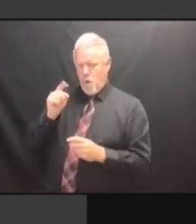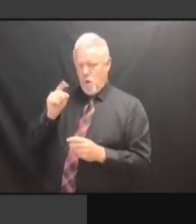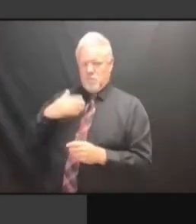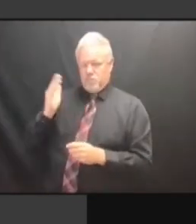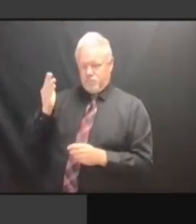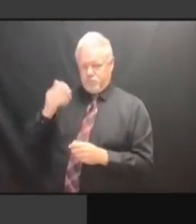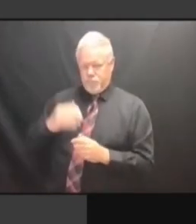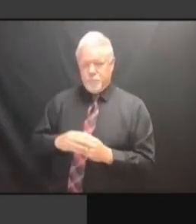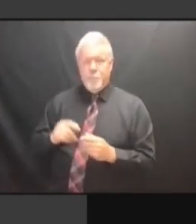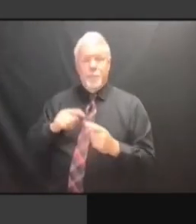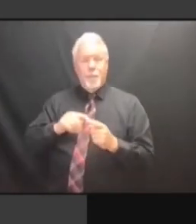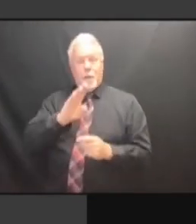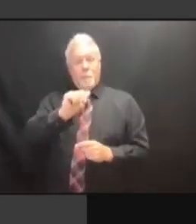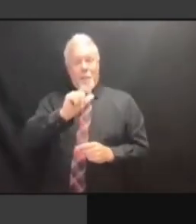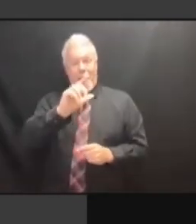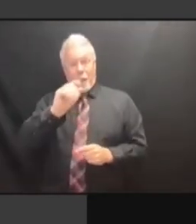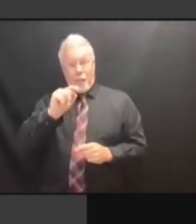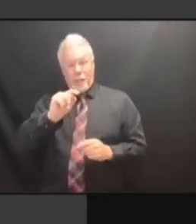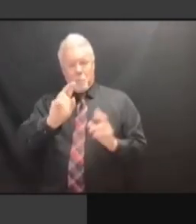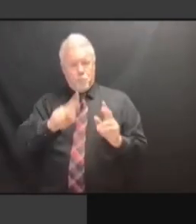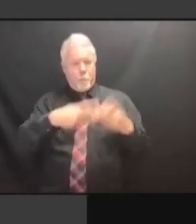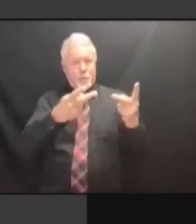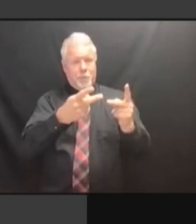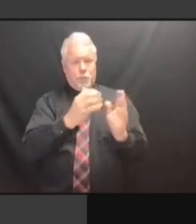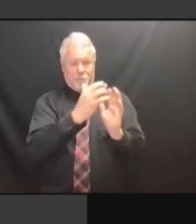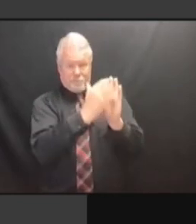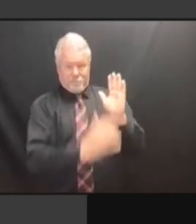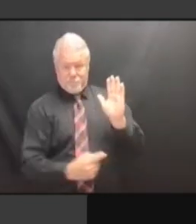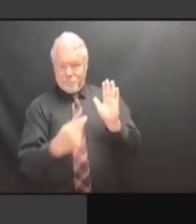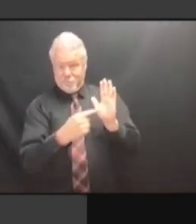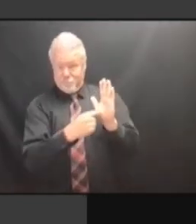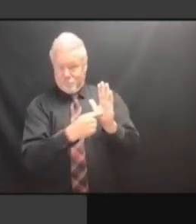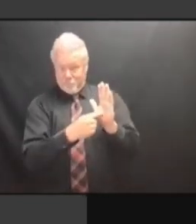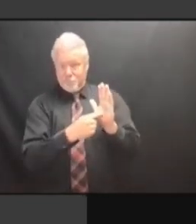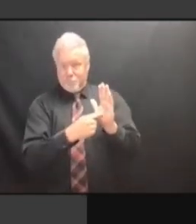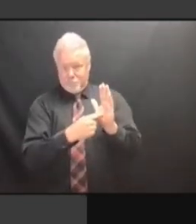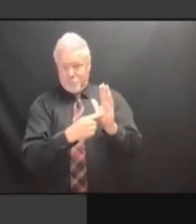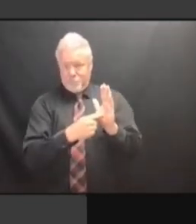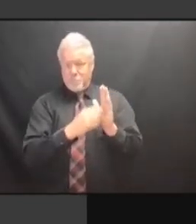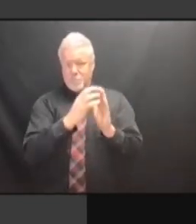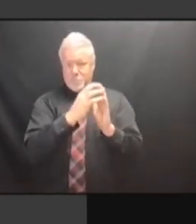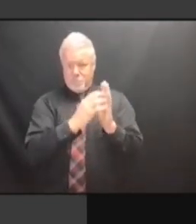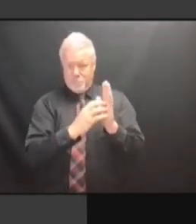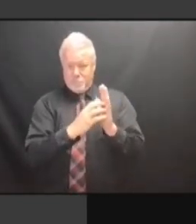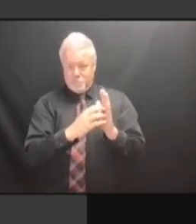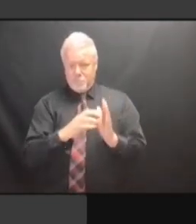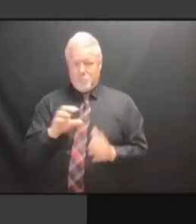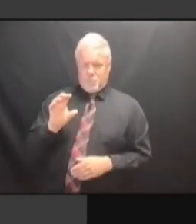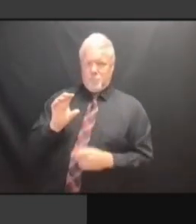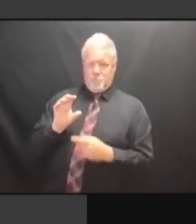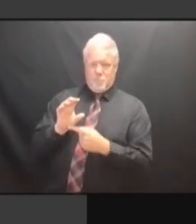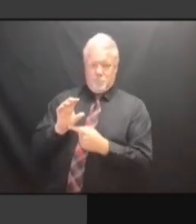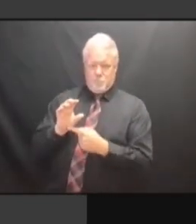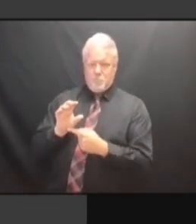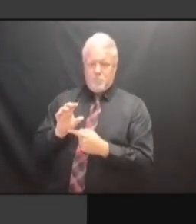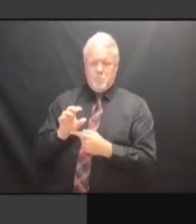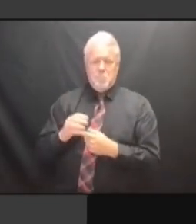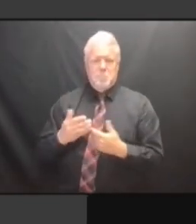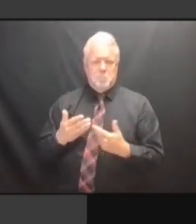WE DID GET A QUOTE FROM THE NEW YORK PRESS SERVICE TO WE DID GET A QUOTE FROM THE NEW YORK PRESS SERVICE TO PUBLISH YORK PRESS SERVICE TO PUBLISH YORK PRESS SERVICE TO PUBLISH FIVE YORK PRESS SERVICE TO PUBLISH FIVE BALLOT YORK PRESS SERVICE TO PUBLISH FIVE BALLOT PROPS YORK PRESS SERVICE TO PUBLISH FIVE BALLOT PROPS IN YORK PRESS SERVICE TO PUBLISH FIVE BALLOT PROPS IN VARIOUS FIVE BALLOT PROPS IN VARIOUS FIVE BALLOT PROPS IN VARIOUS NEWSPAPERS FIVE BALLOT PROPS IN VARIOUS NEWSPAPERS AROUND FIVE BALLOT PROPS IN VARIOUS NEWSPAPERS AROUND THE FIVE BALLOT PROPS IN VARIOUS NEWSPAPERS AROUND THE STATE FIVE BALLOT PROPS IN VARIOUS NEWSPAPERS AROUND THE STATE AS NEWSPAPERS AROUND THE STATE AS NEWSPAPERS AROUND THE STATE AS REQUIRED NEWSPAPERS AROUND THE STATE AS REQUIRED BY NEWSPAPERS AROUND THE STATE AS REQUIRED BY THE NEWSPAPERS AROUND THE STATE AS REQUIRED BY THE STATUTE, NEWSPAPERS AROUND THE STATE AS REQUIRED BY THE STATUTE, CAME NEWSPAPERS AROUND THE STATE AS REQUIRED BY THE STATUTE, CAME IN REQUIRED BY THE STATUTE, CAME IN REQUIRED BY THE STATUTE, CAME IN AROUND